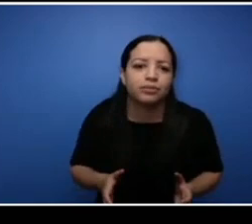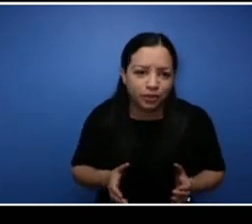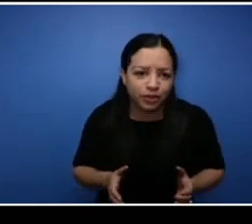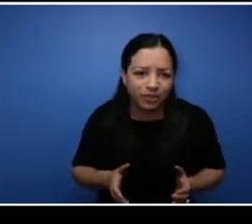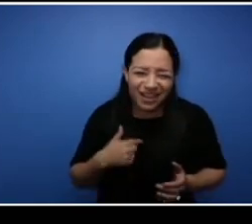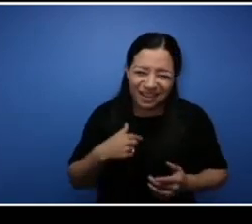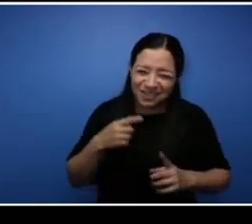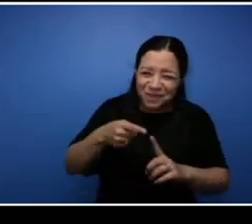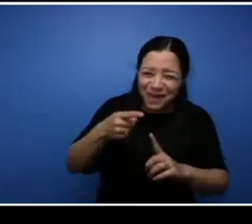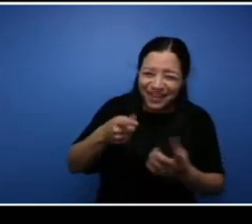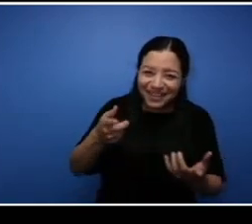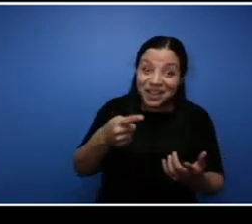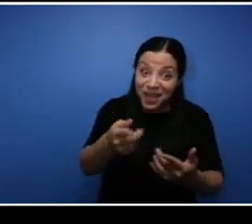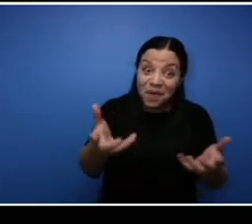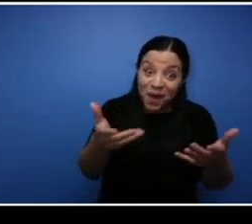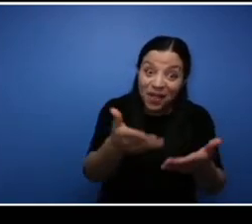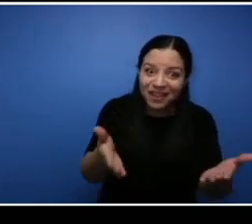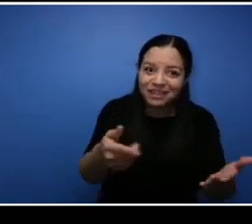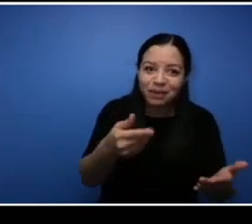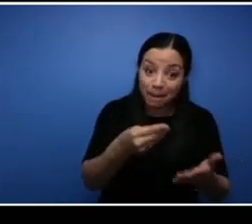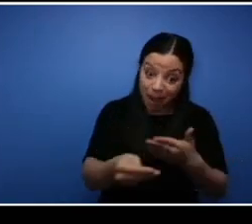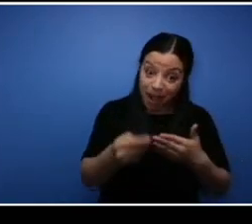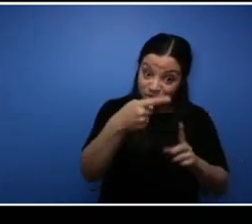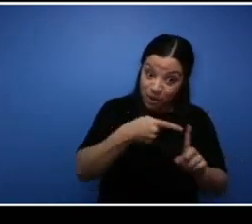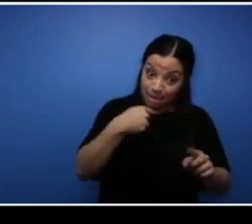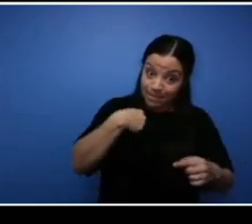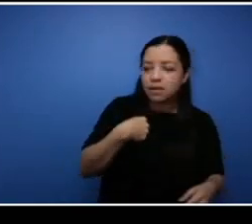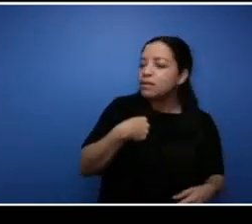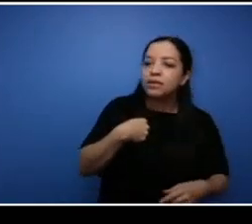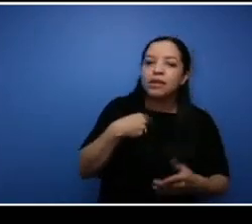things but they're going to go somewhere else to get that. So I had to go in and you know